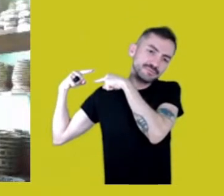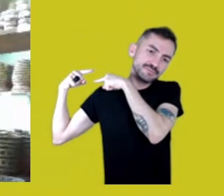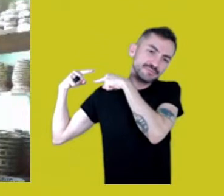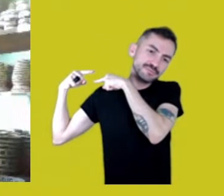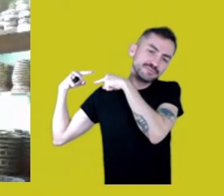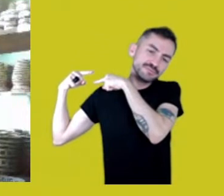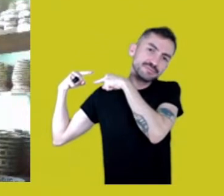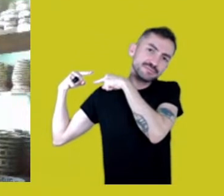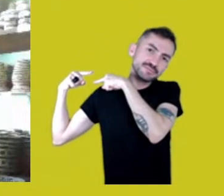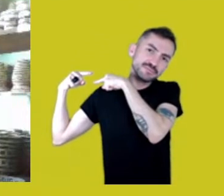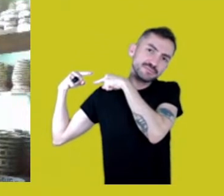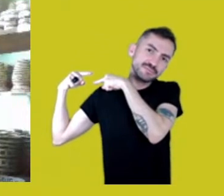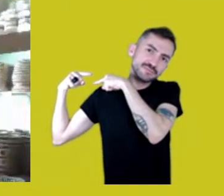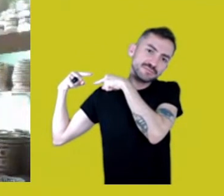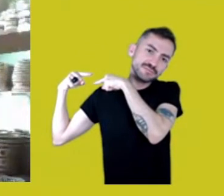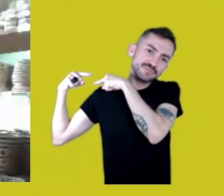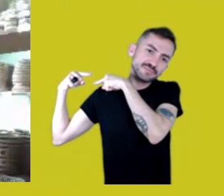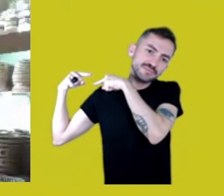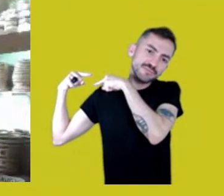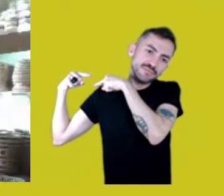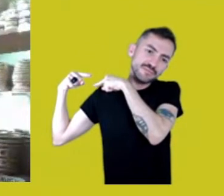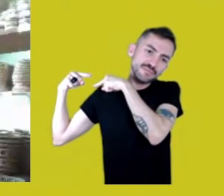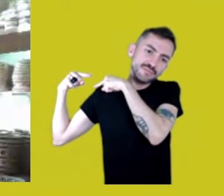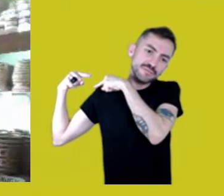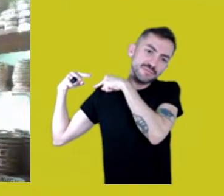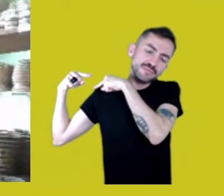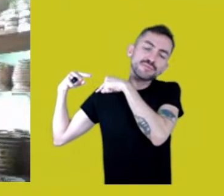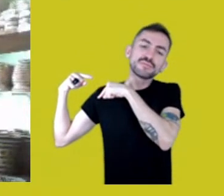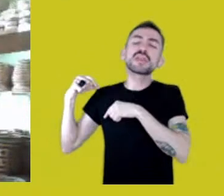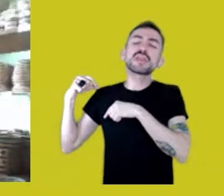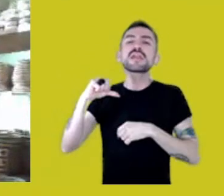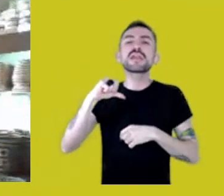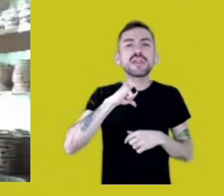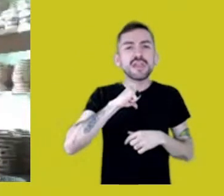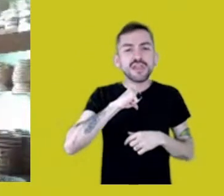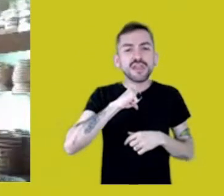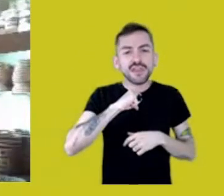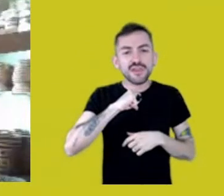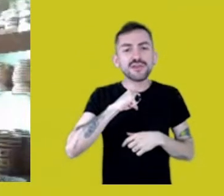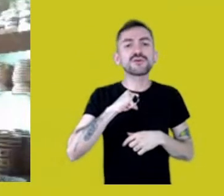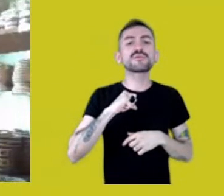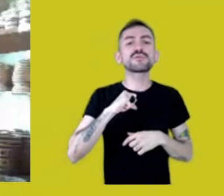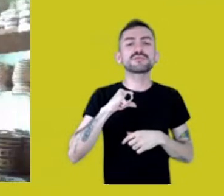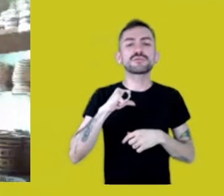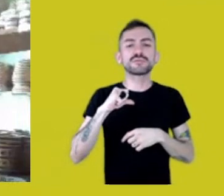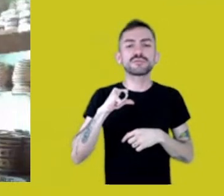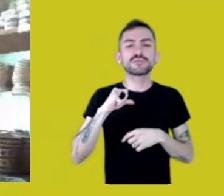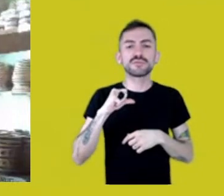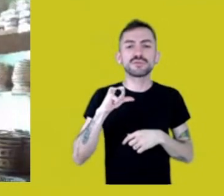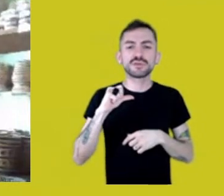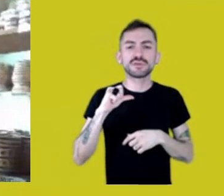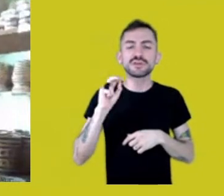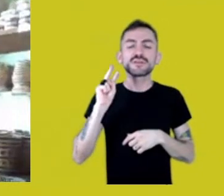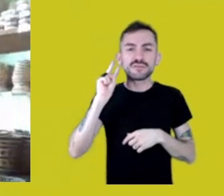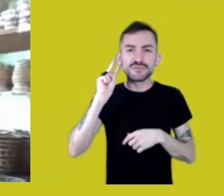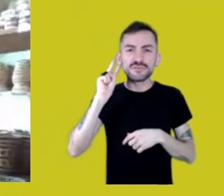I see this history that was buried in my memory,